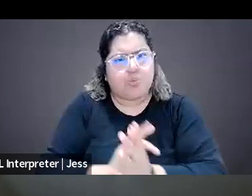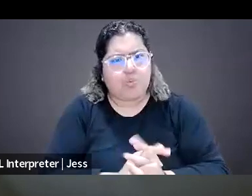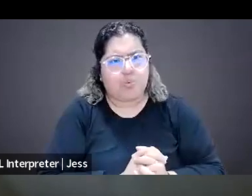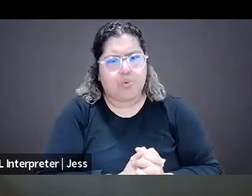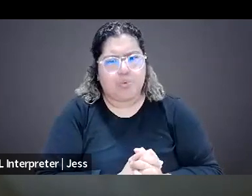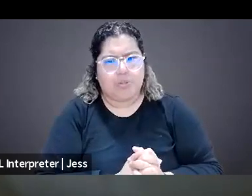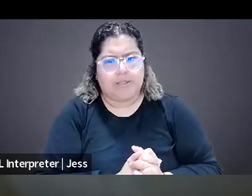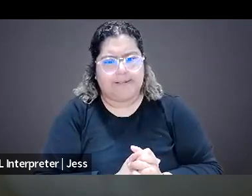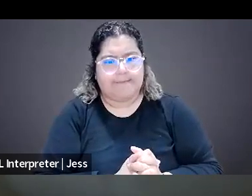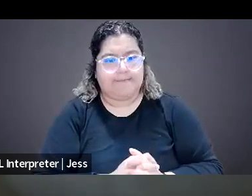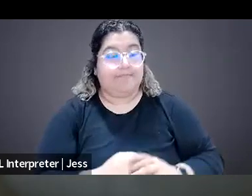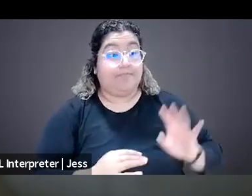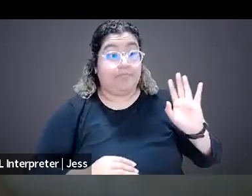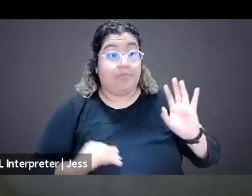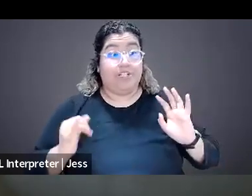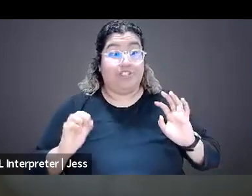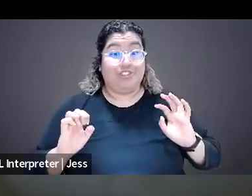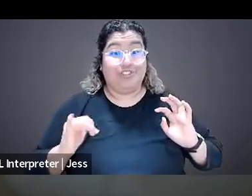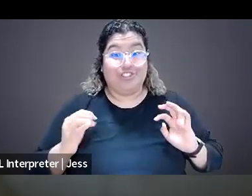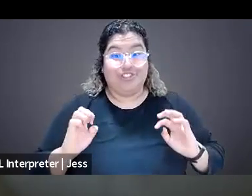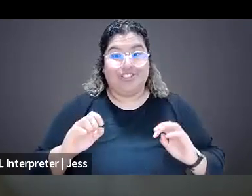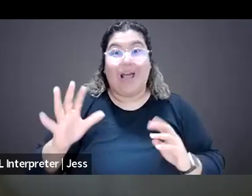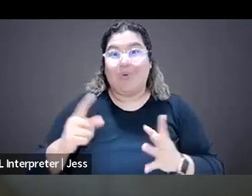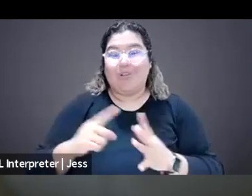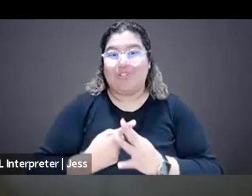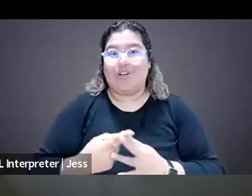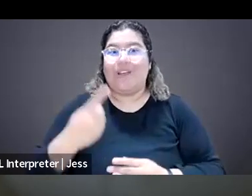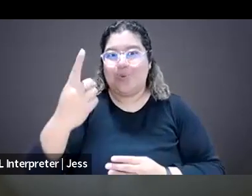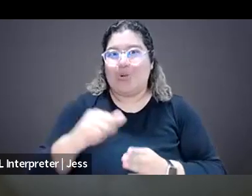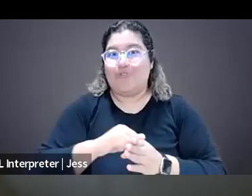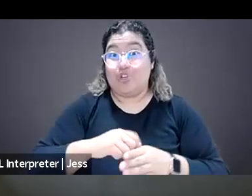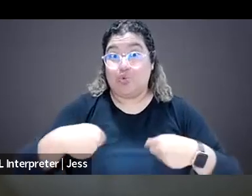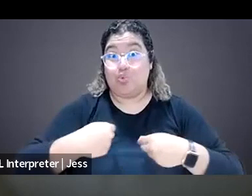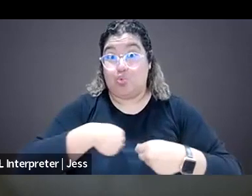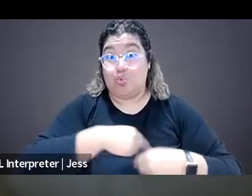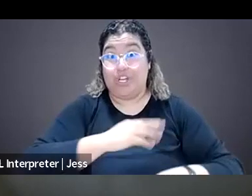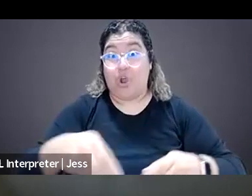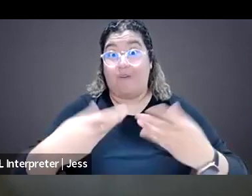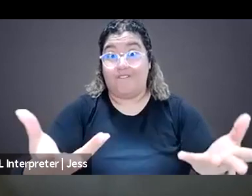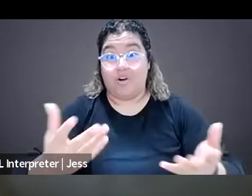This is Jeje and I can start because this is actually one of the trainings we run is how to be an ally for someone